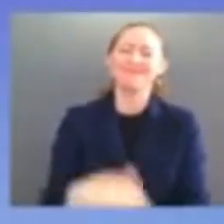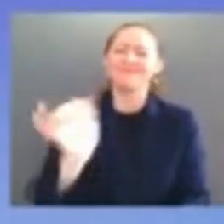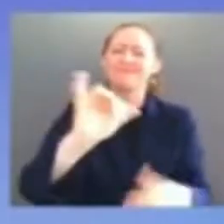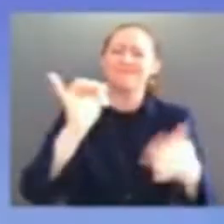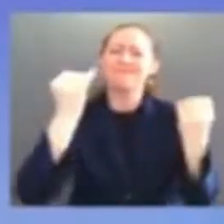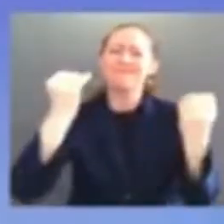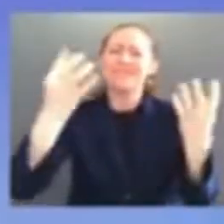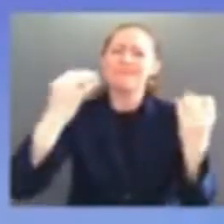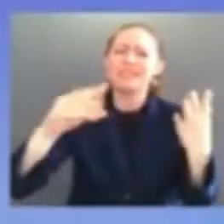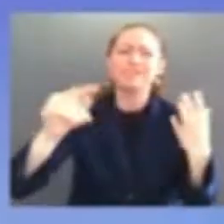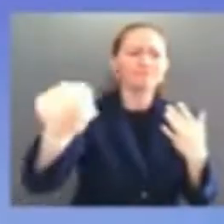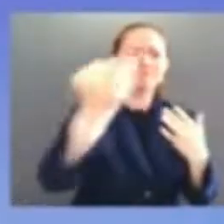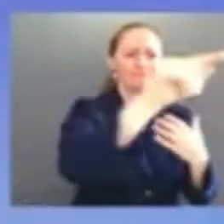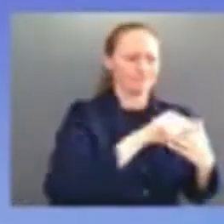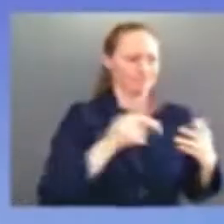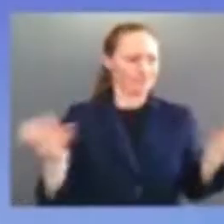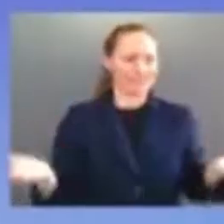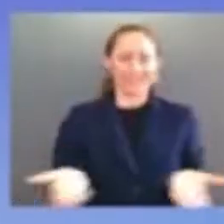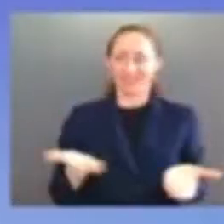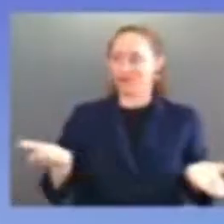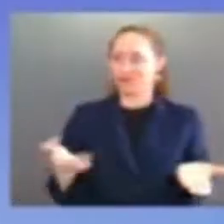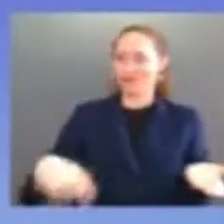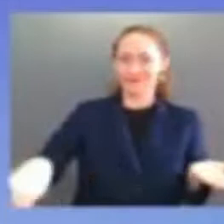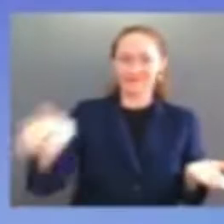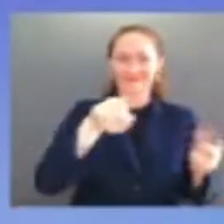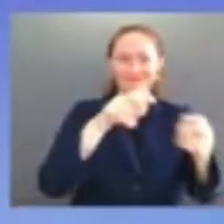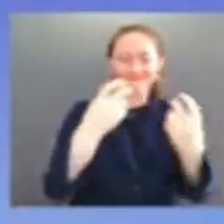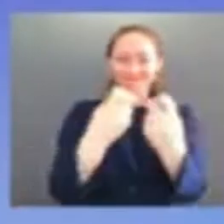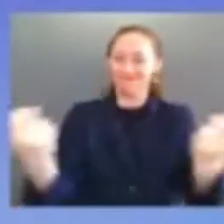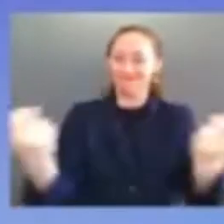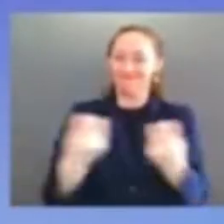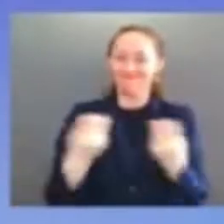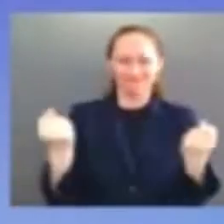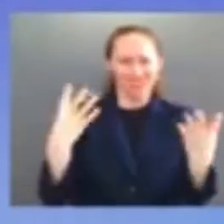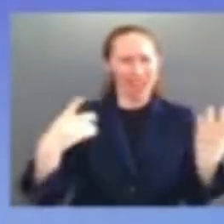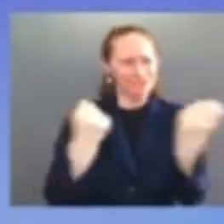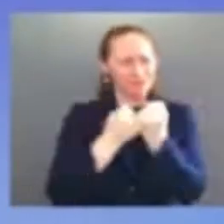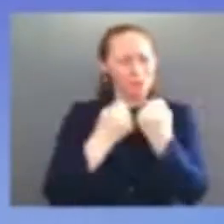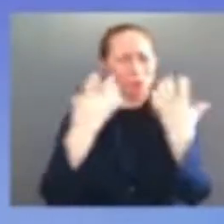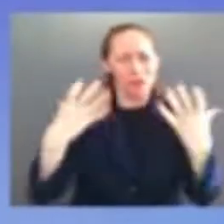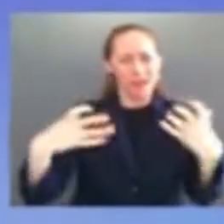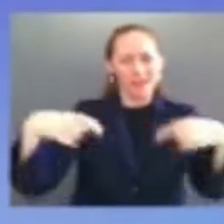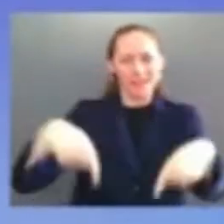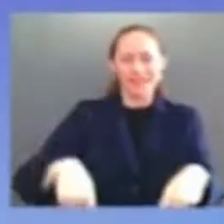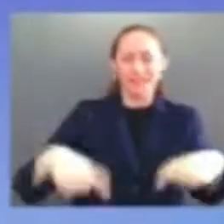and with that it is now my extreme and great honor to introduce our president joe biden